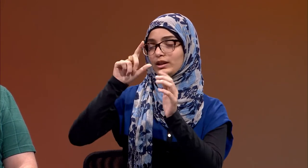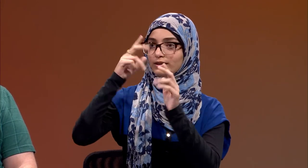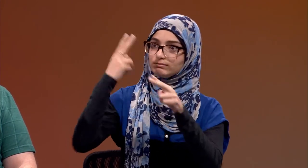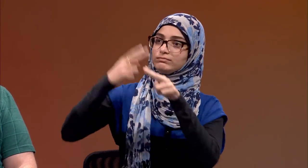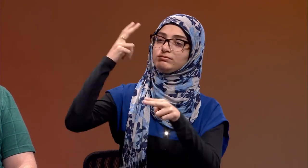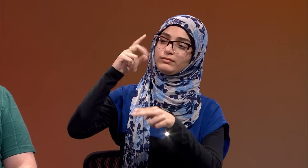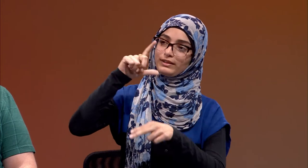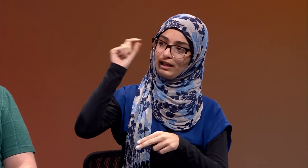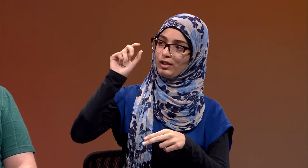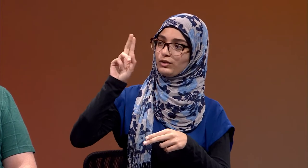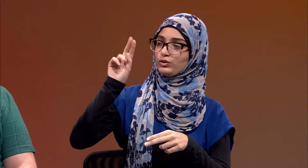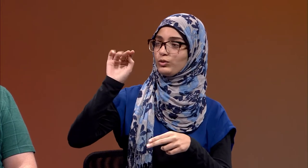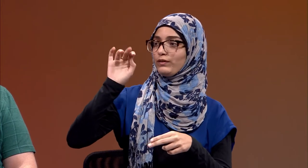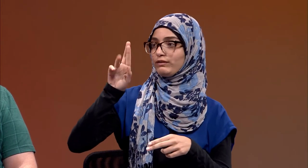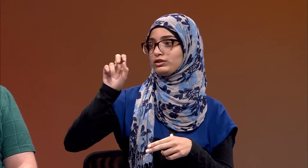was established in 1987.